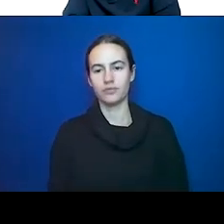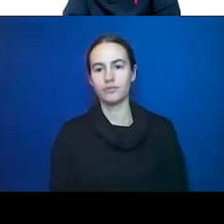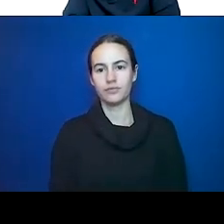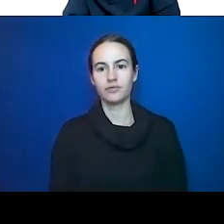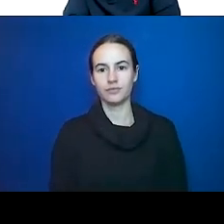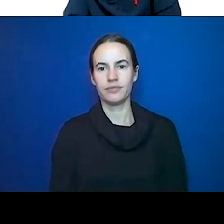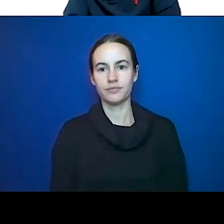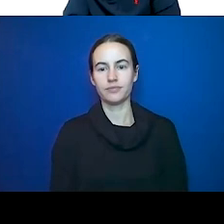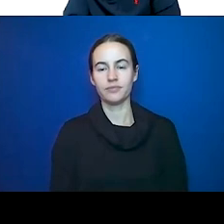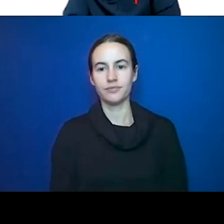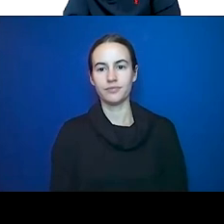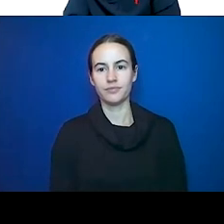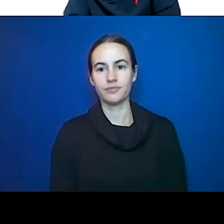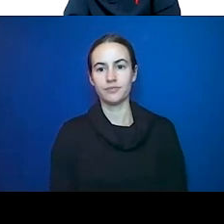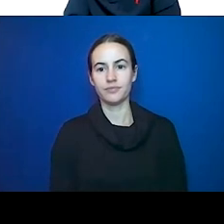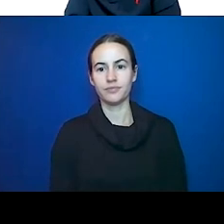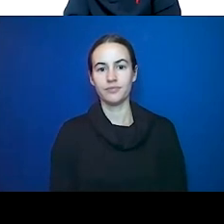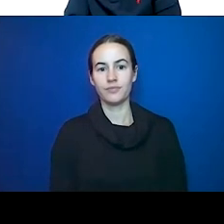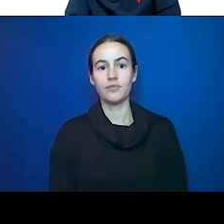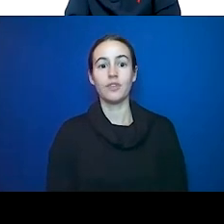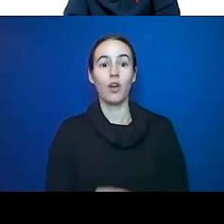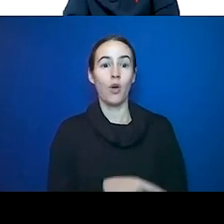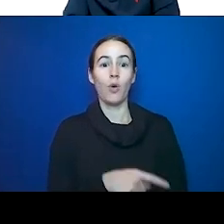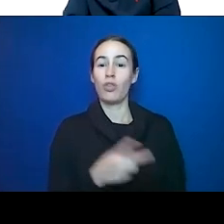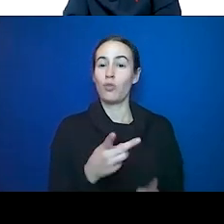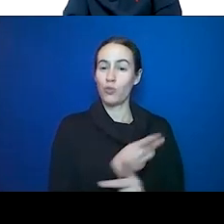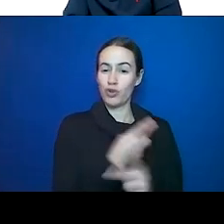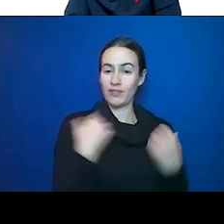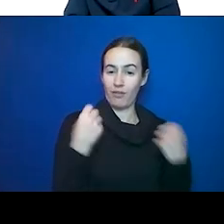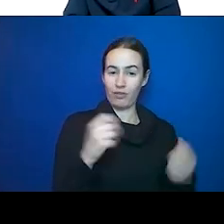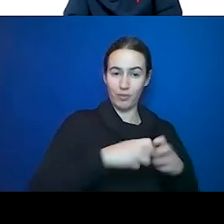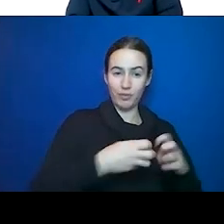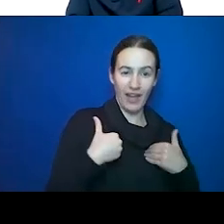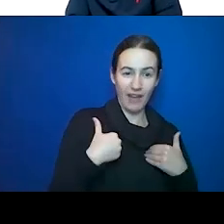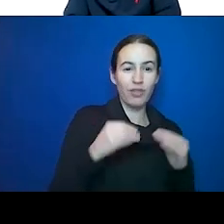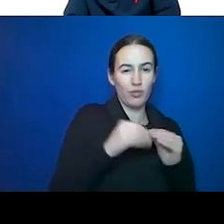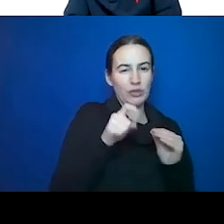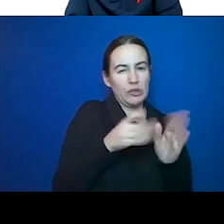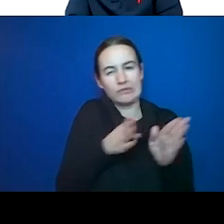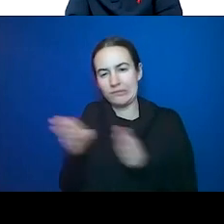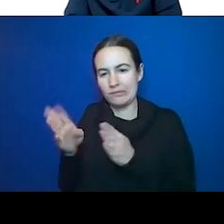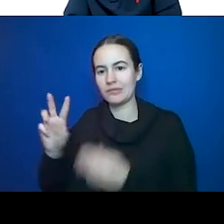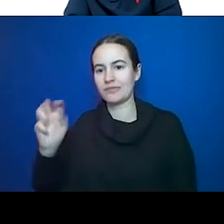to that vegan diet. The epic study was a study of lifestyle